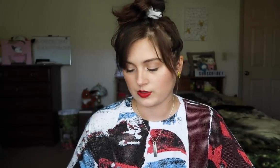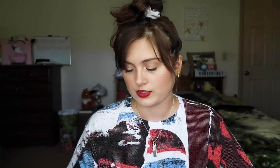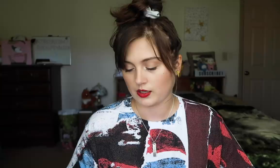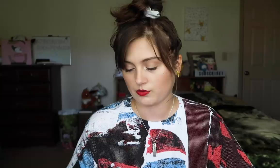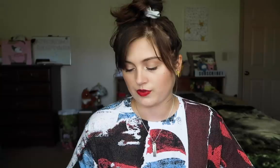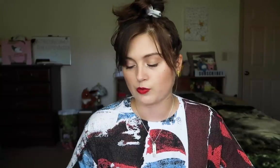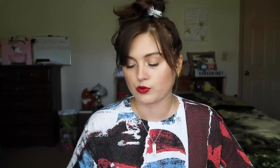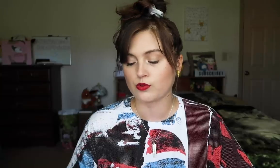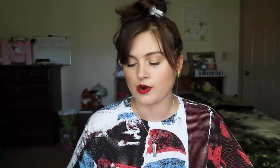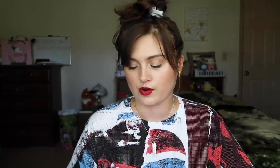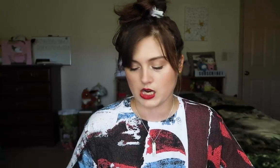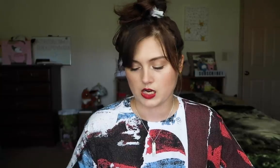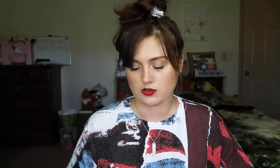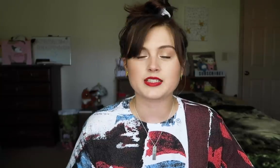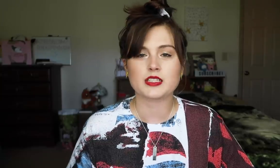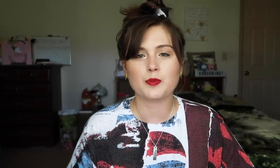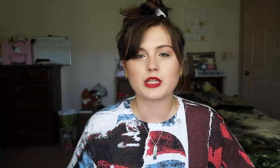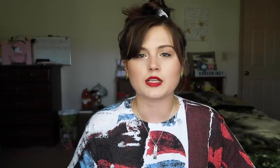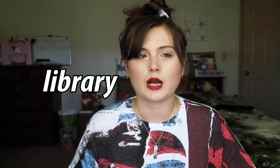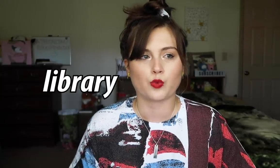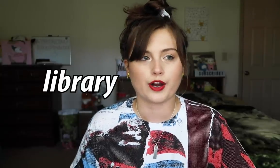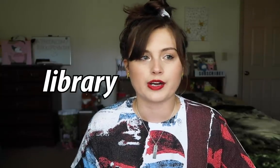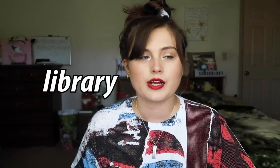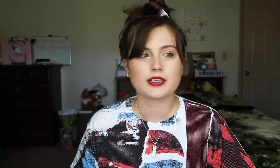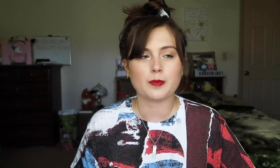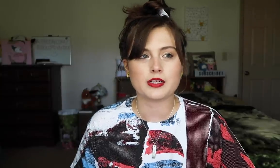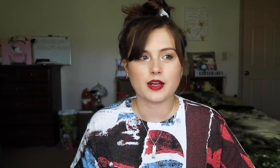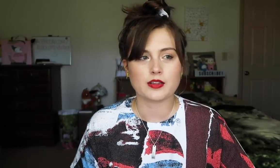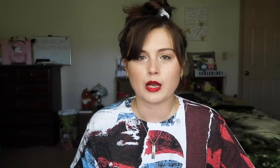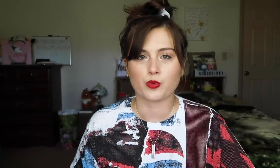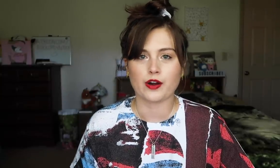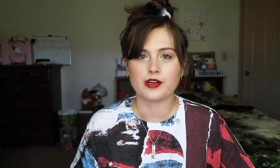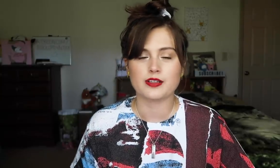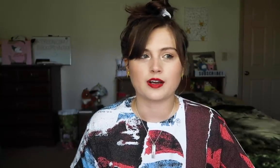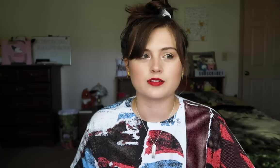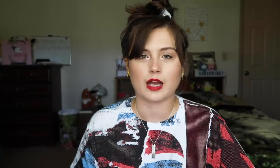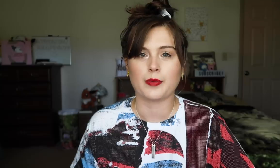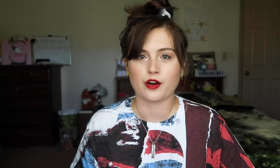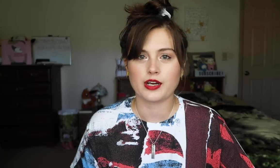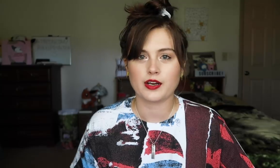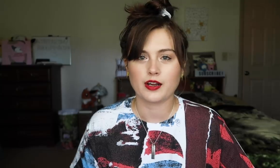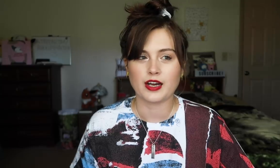That, Feb-ruary. It's the same with library. Except, I say, "Library", and not "Li-barry".